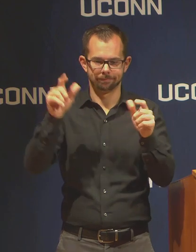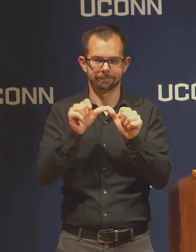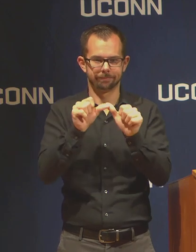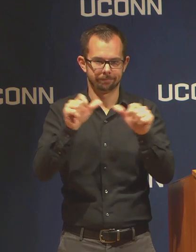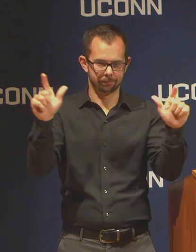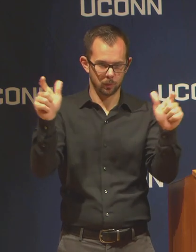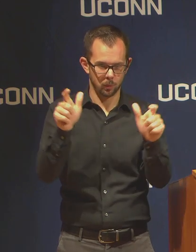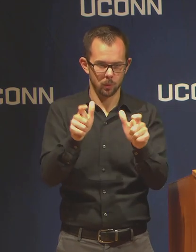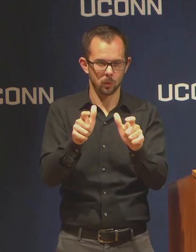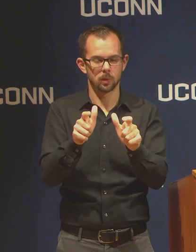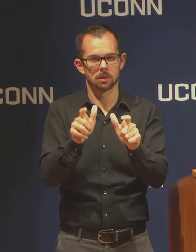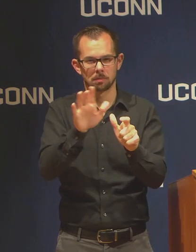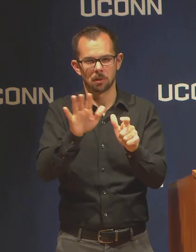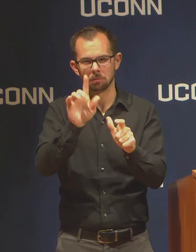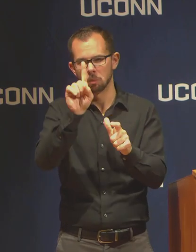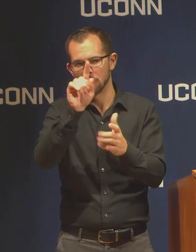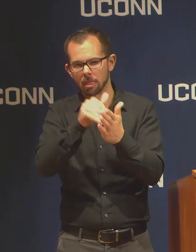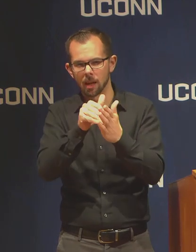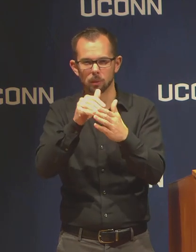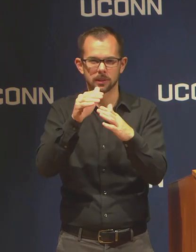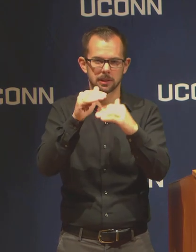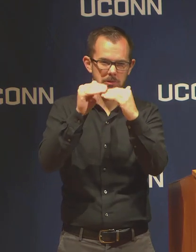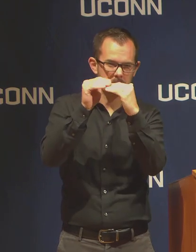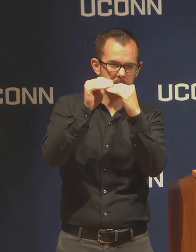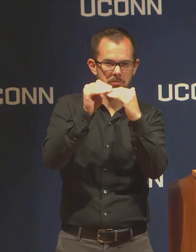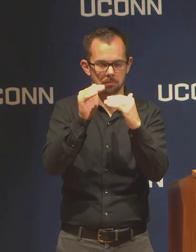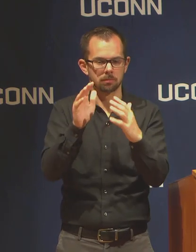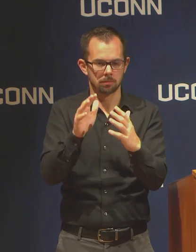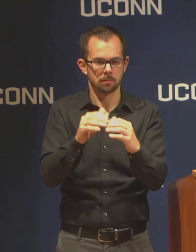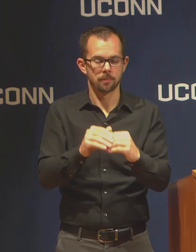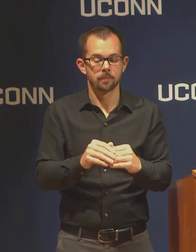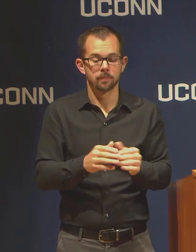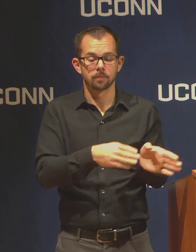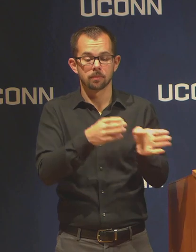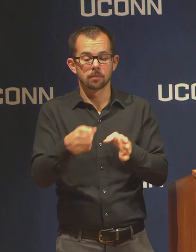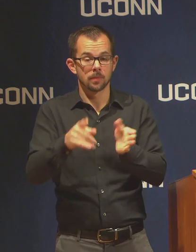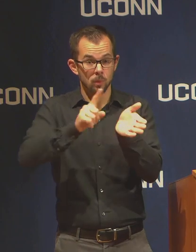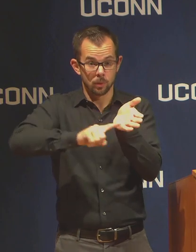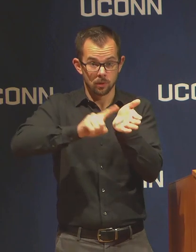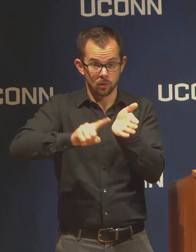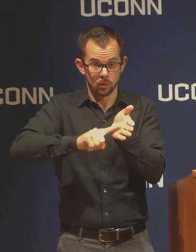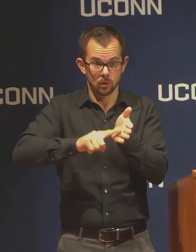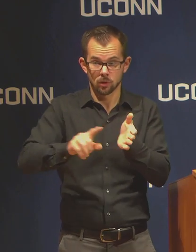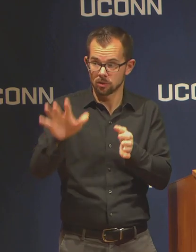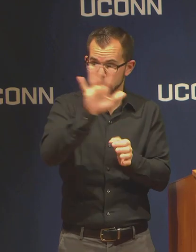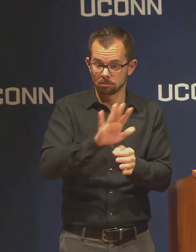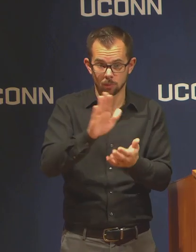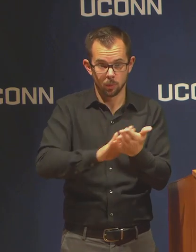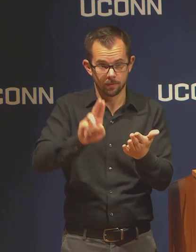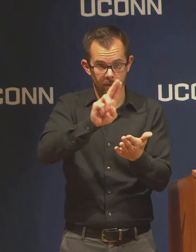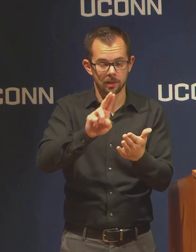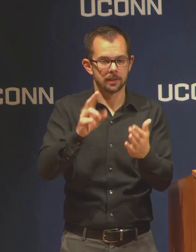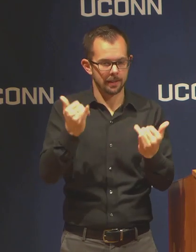Research is ramping down. Essentially there's an emphasis